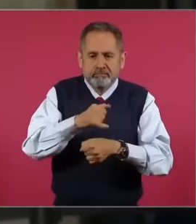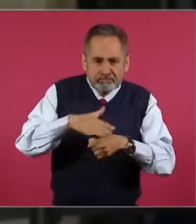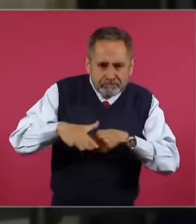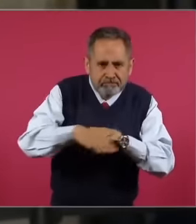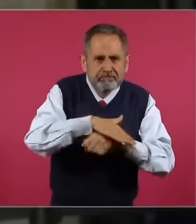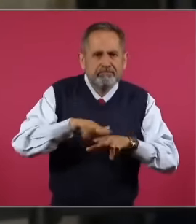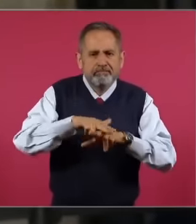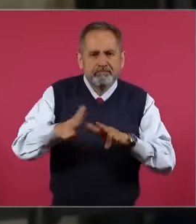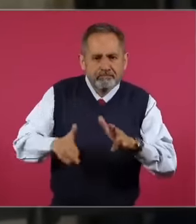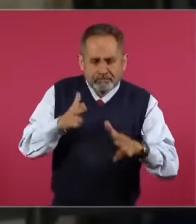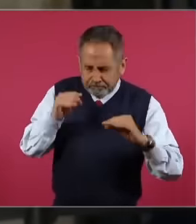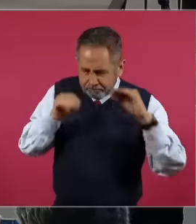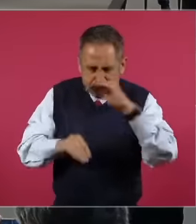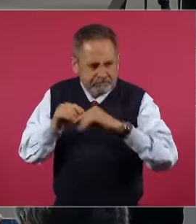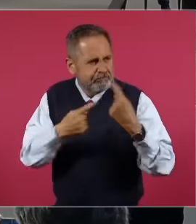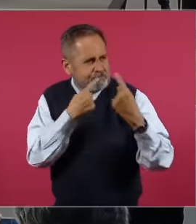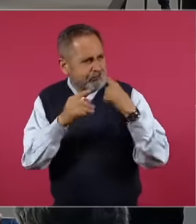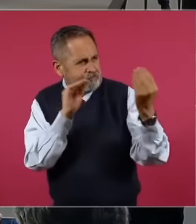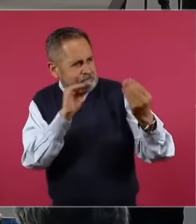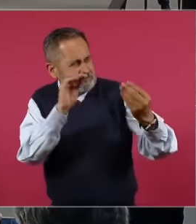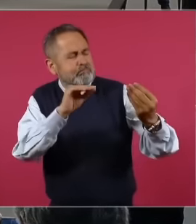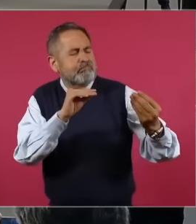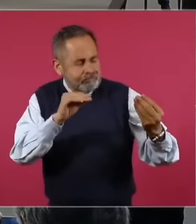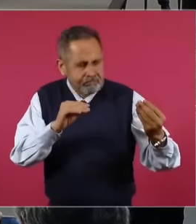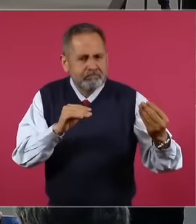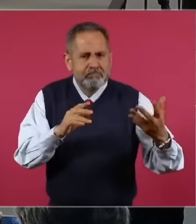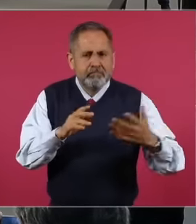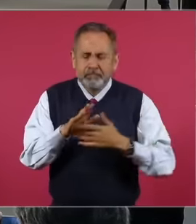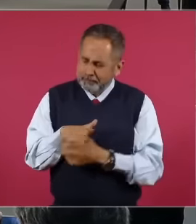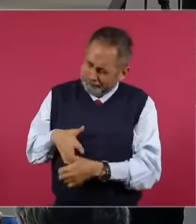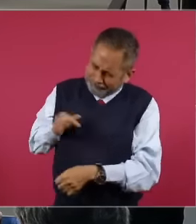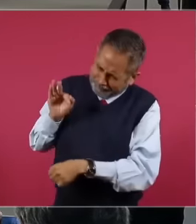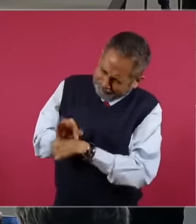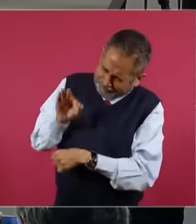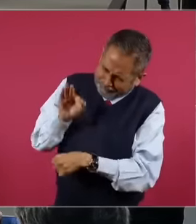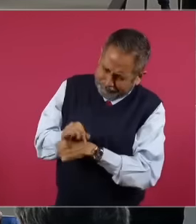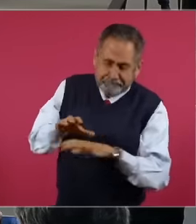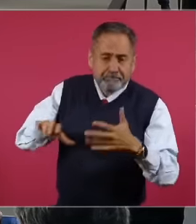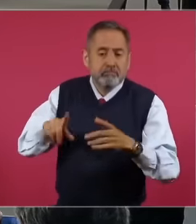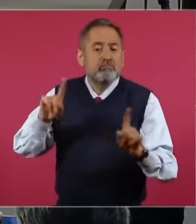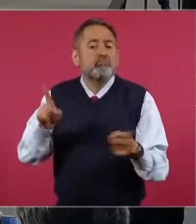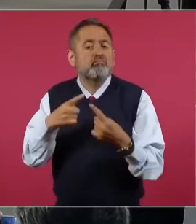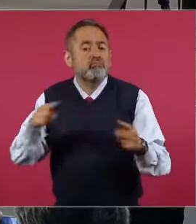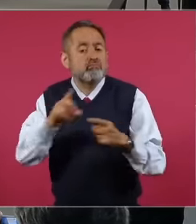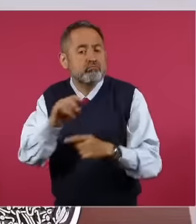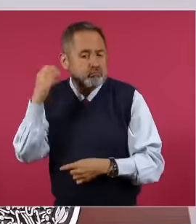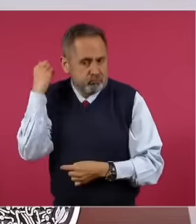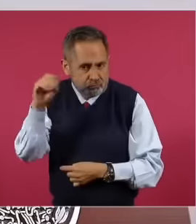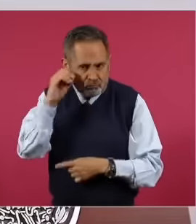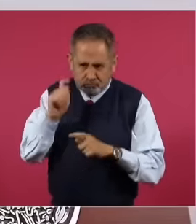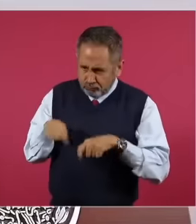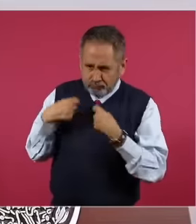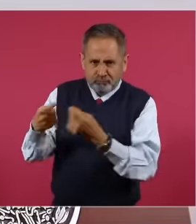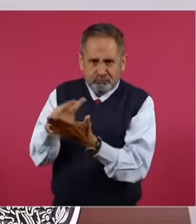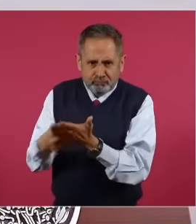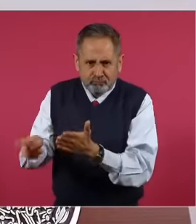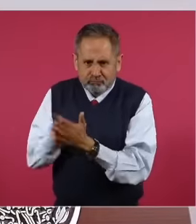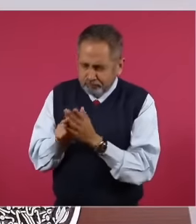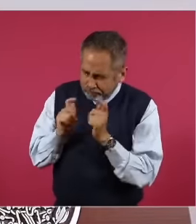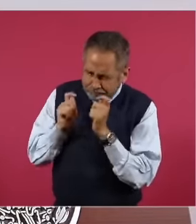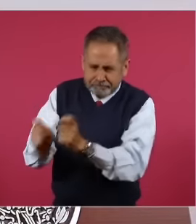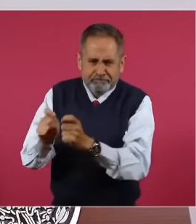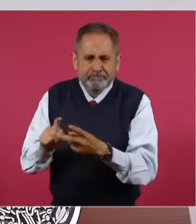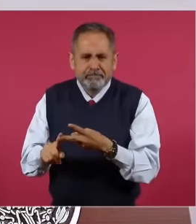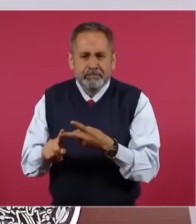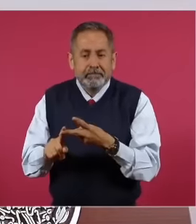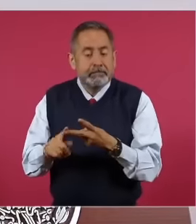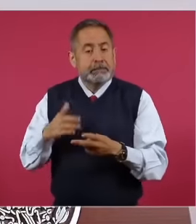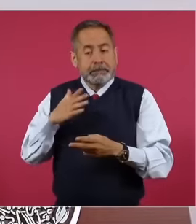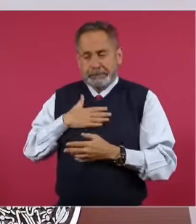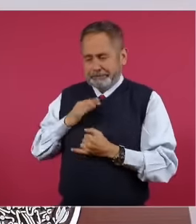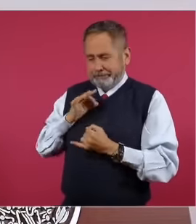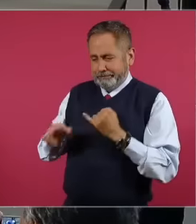I have advocated for the musicians of Oaxaca for their basification within my tions